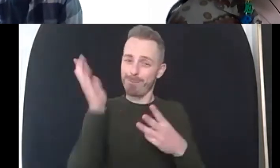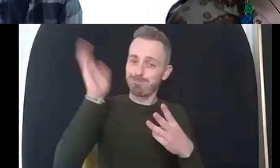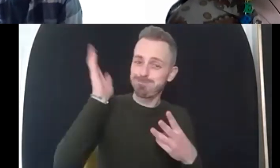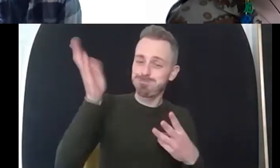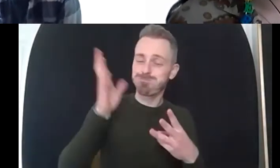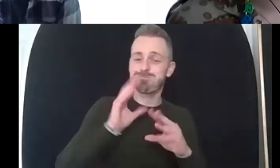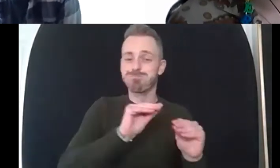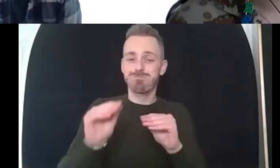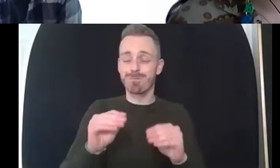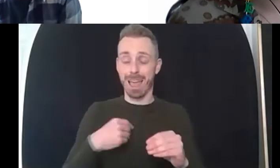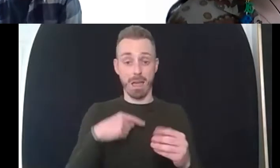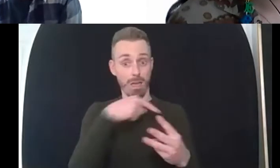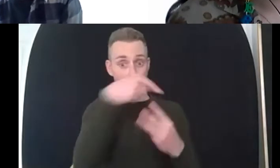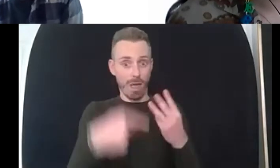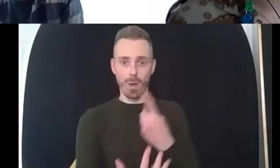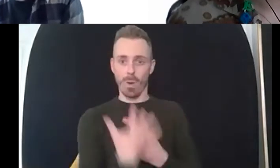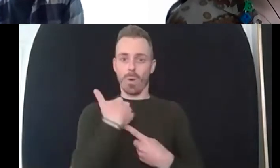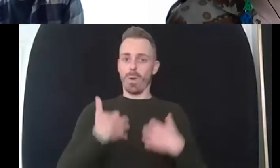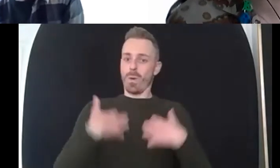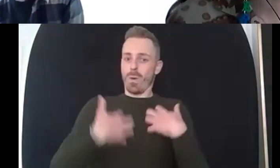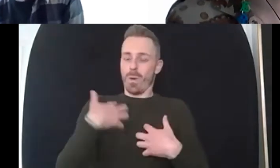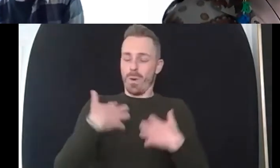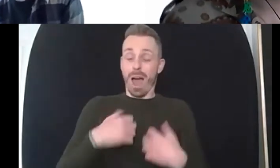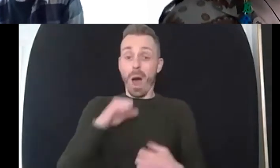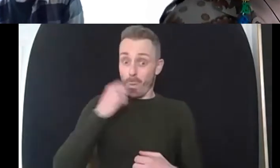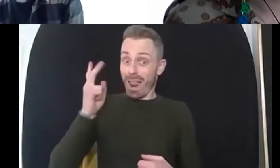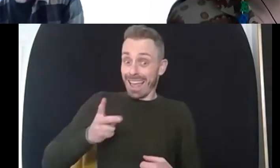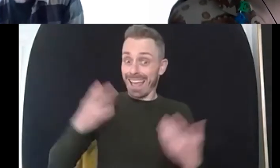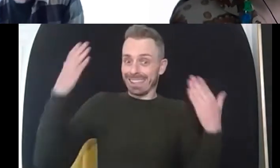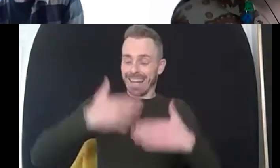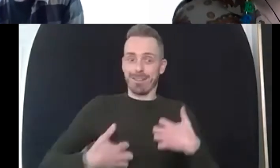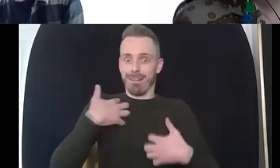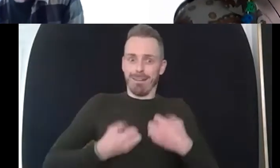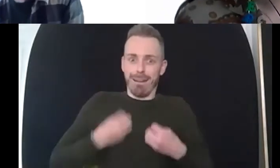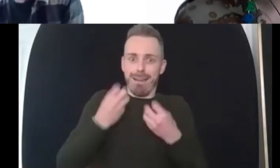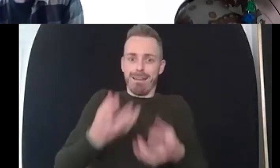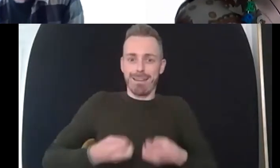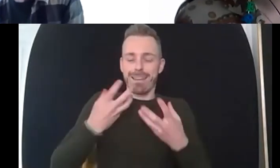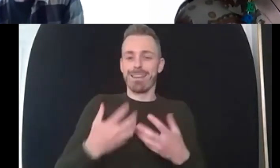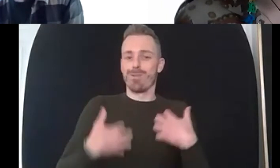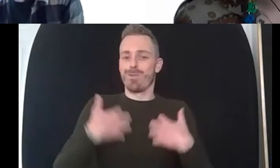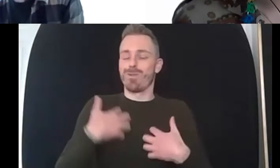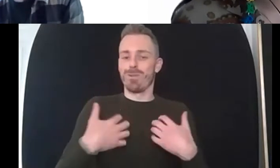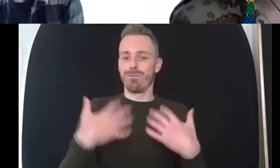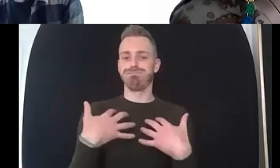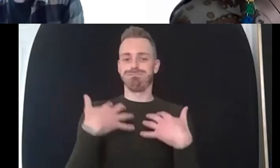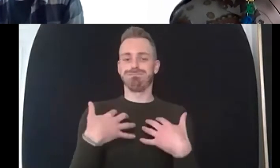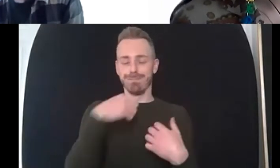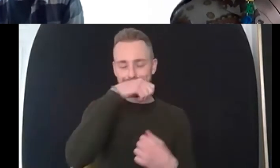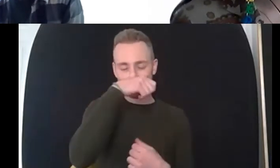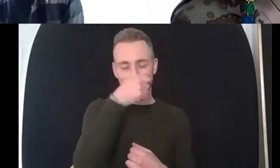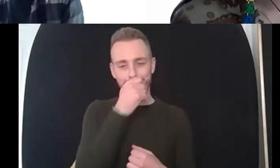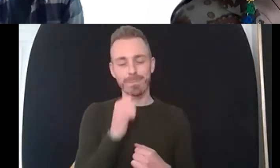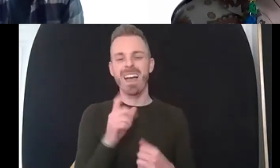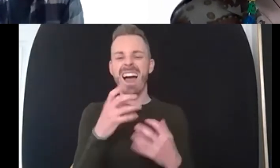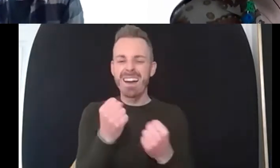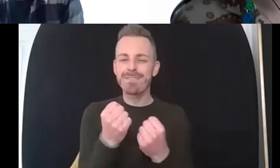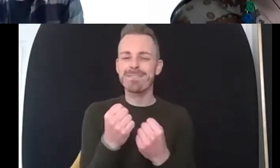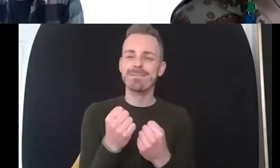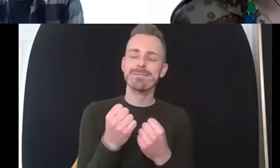over excited again talking about this but um i um that there's a very old kind of theory um